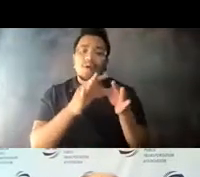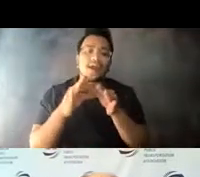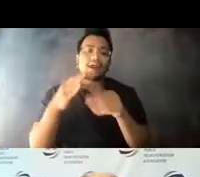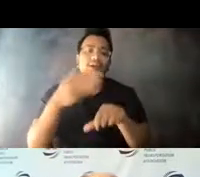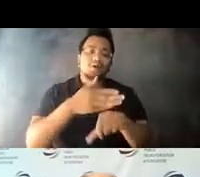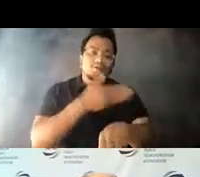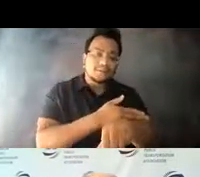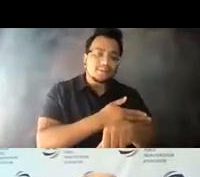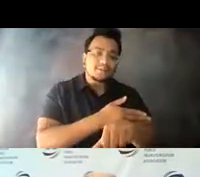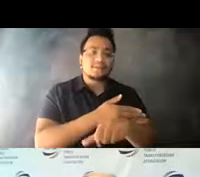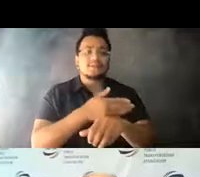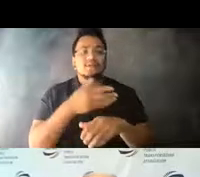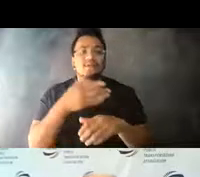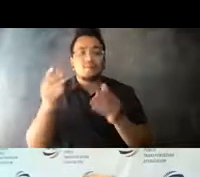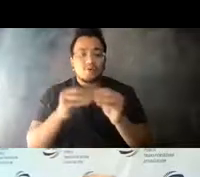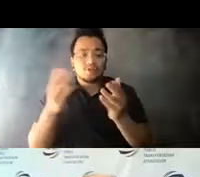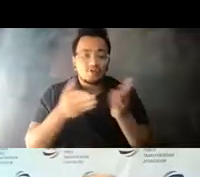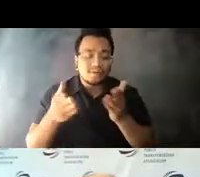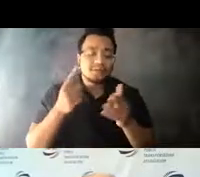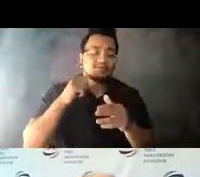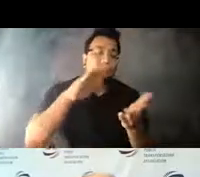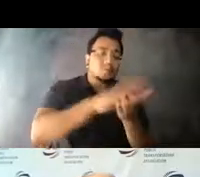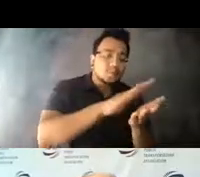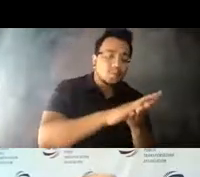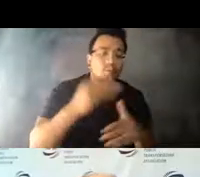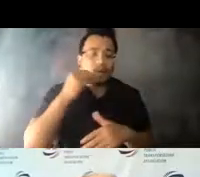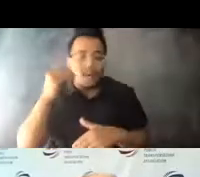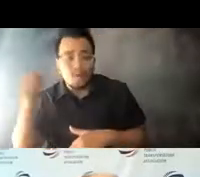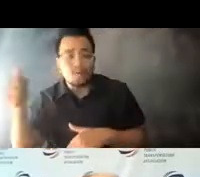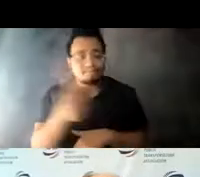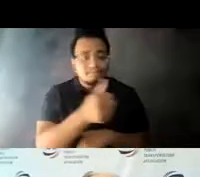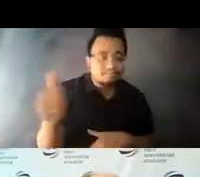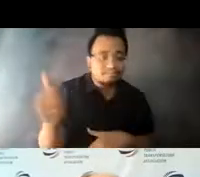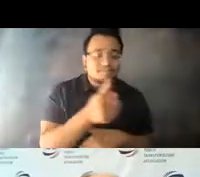institutions to focus on students as they 14:13:16 return to in-person classes.